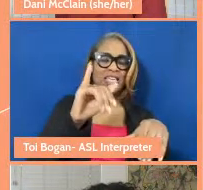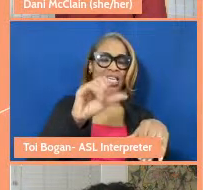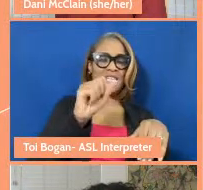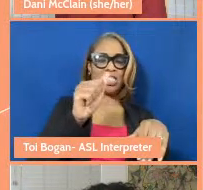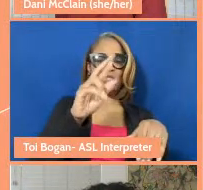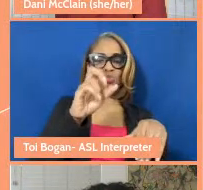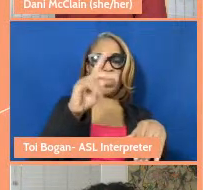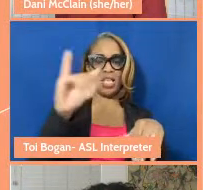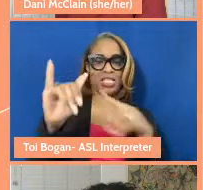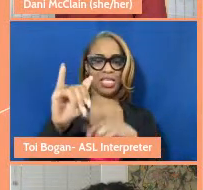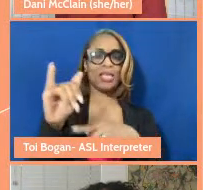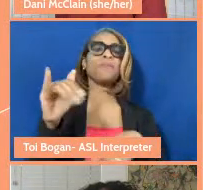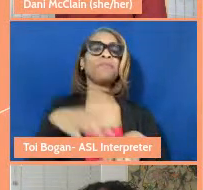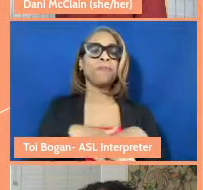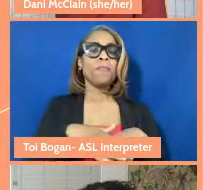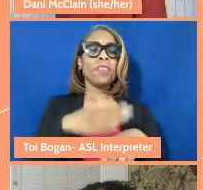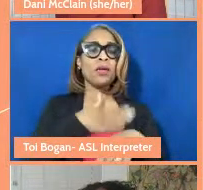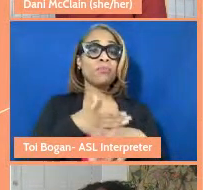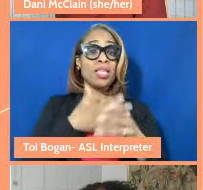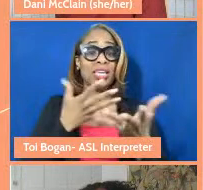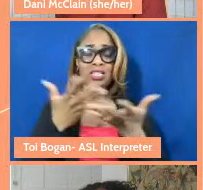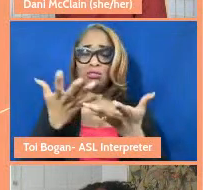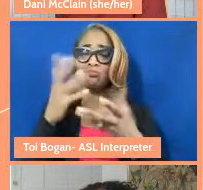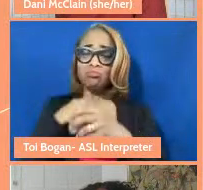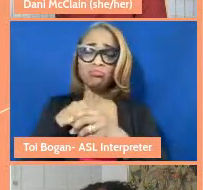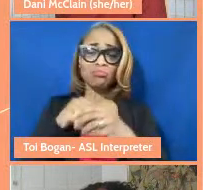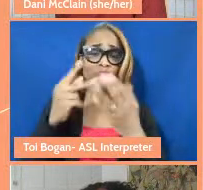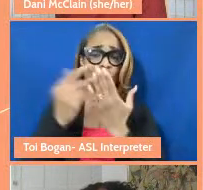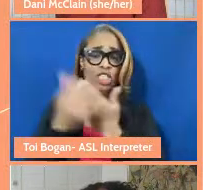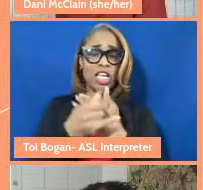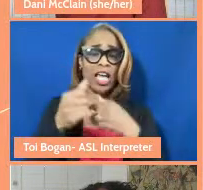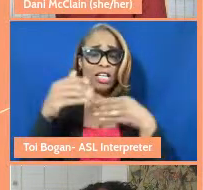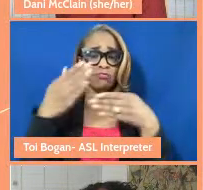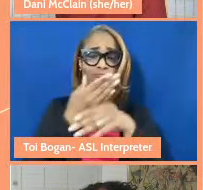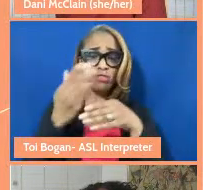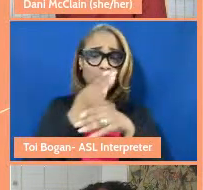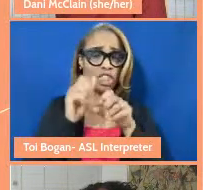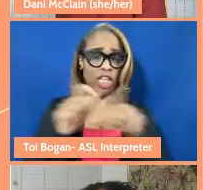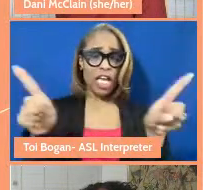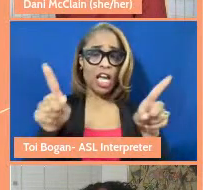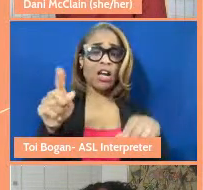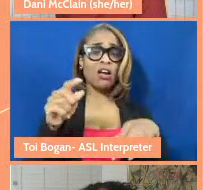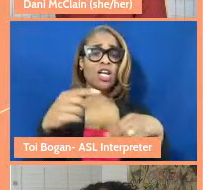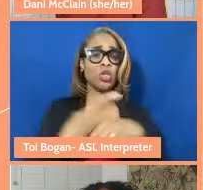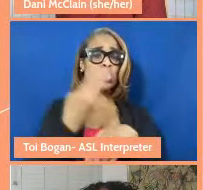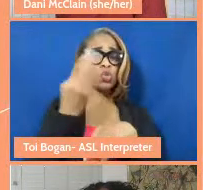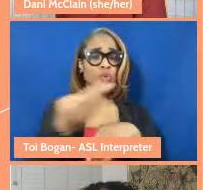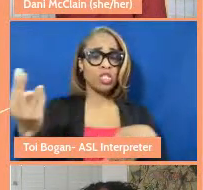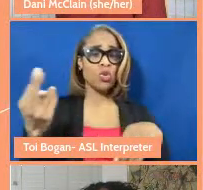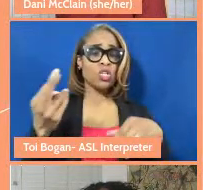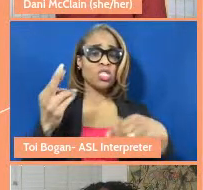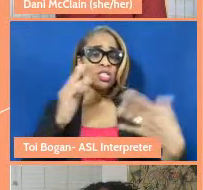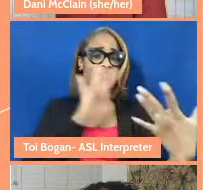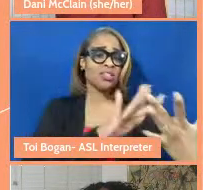Please engage the project, share it, use the resources. Reach out to Giovanna or myself,